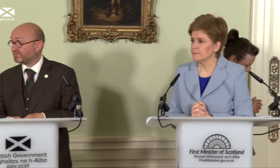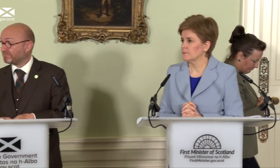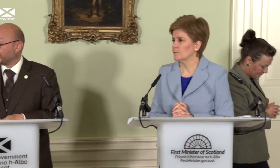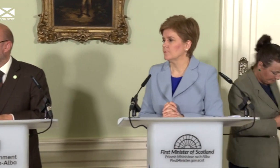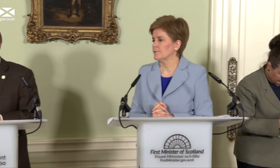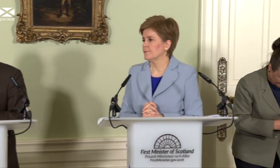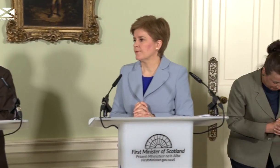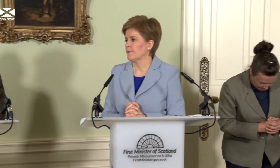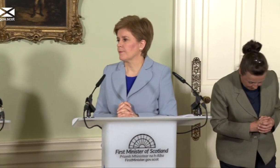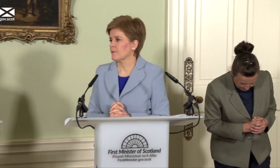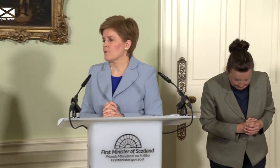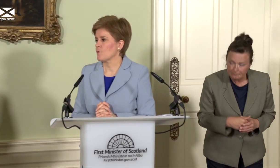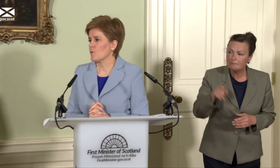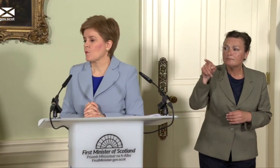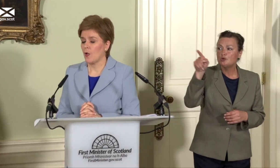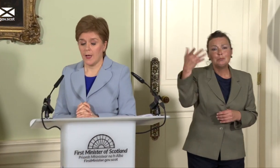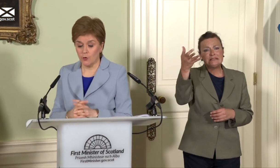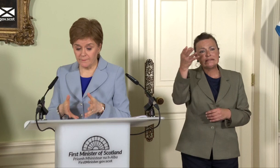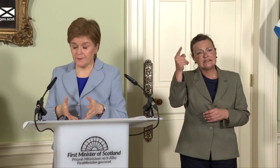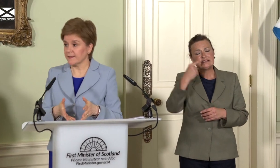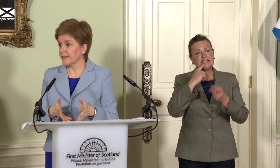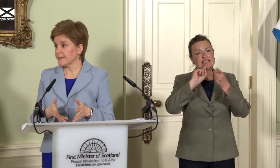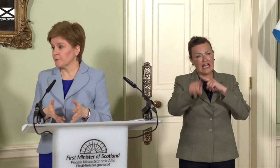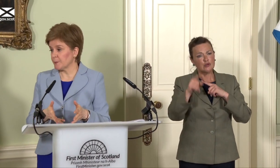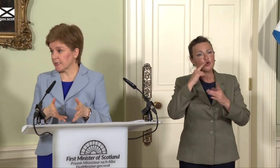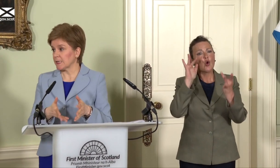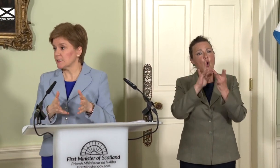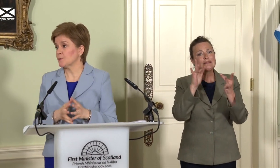the Prime Minister today; is that in writing? No, I said I was making it clear to the Prime Minister